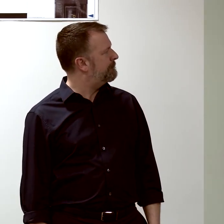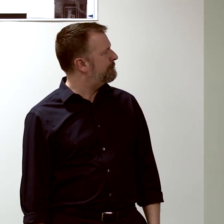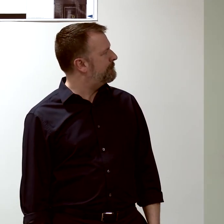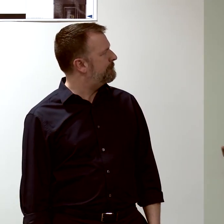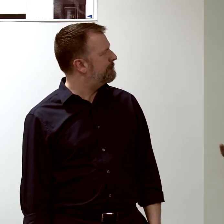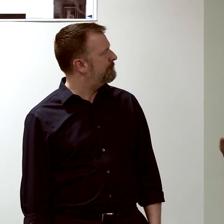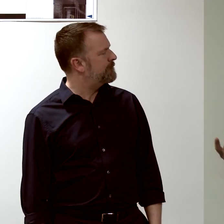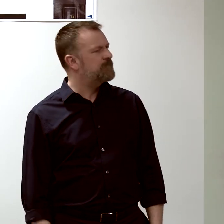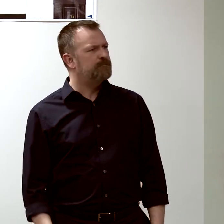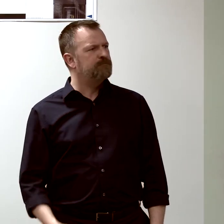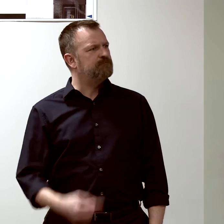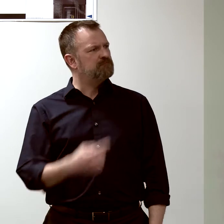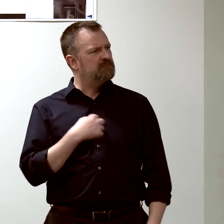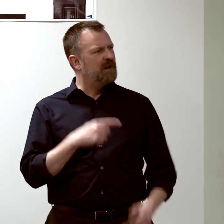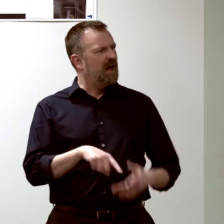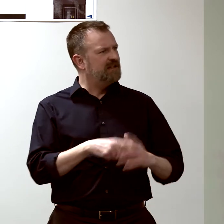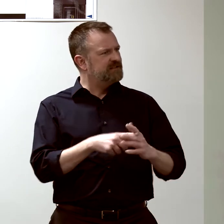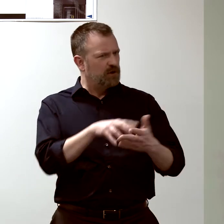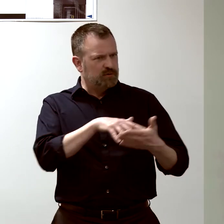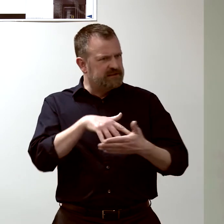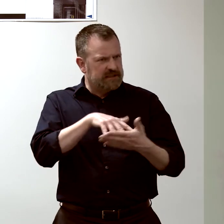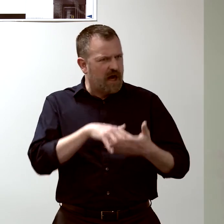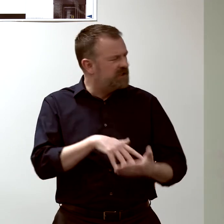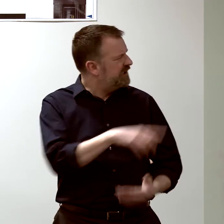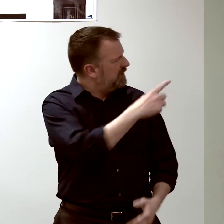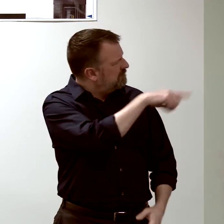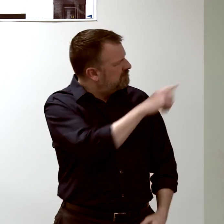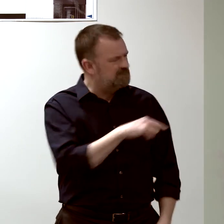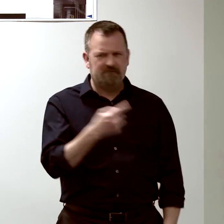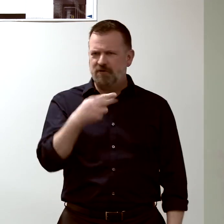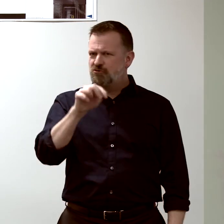about these graphs that I learned